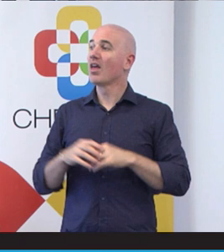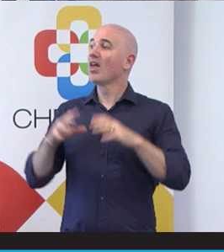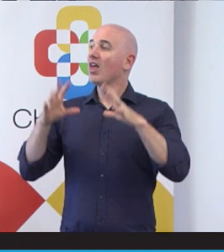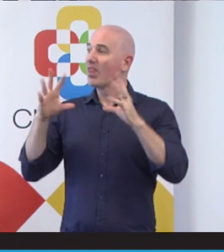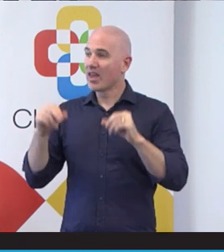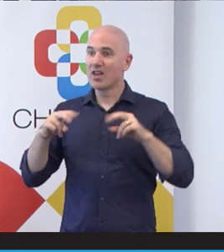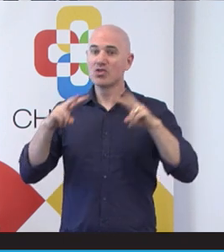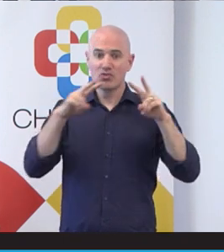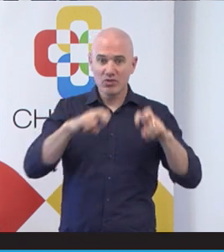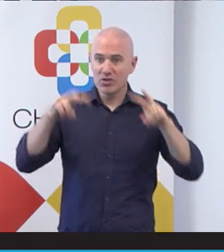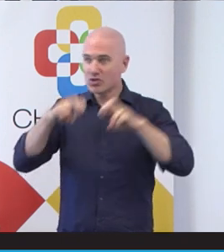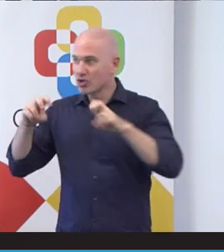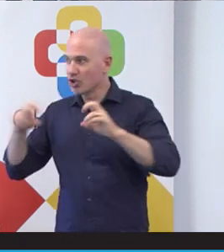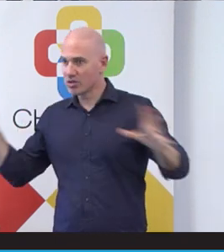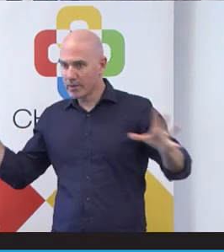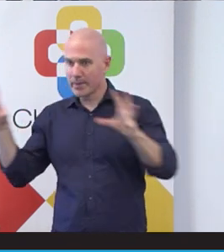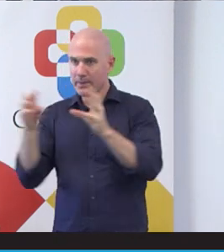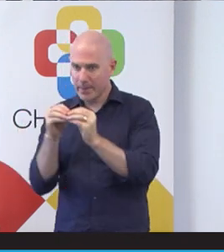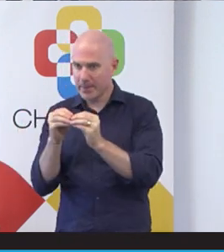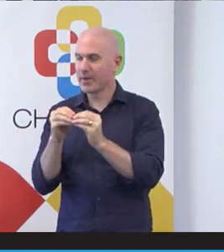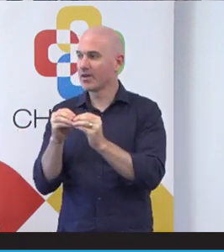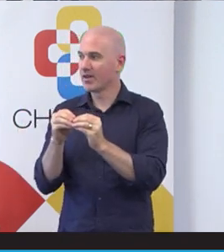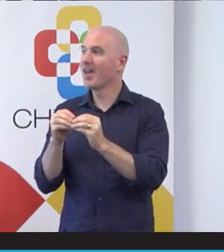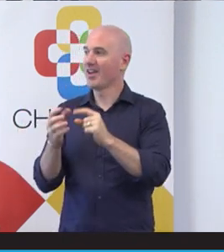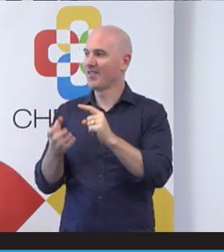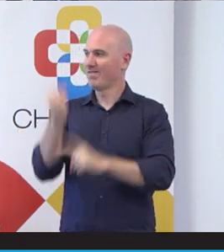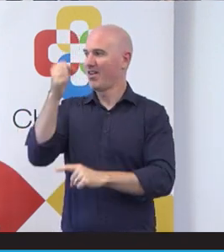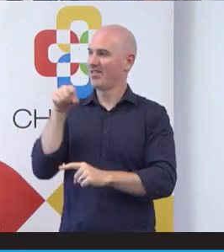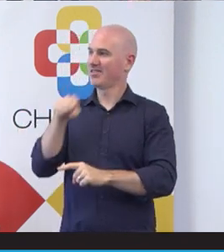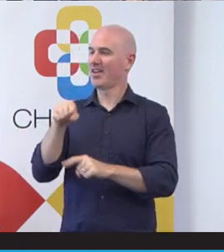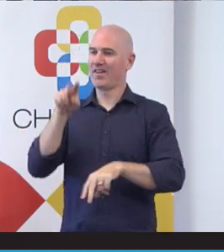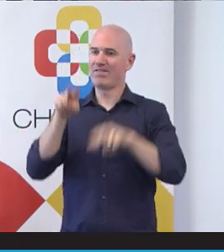of all of those three sources of data to come up with the evaluation results.